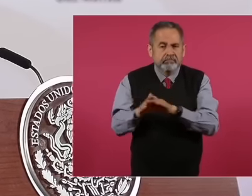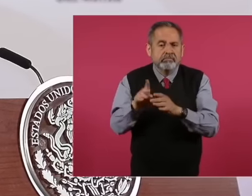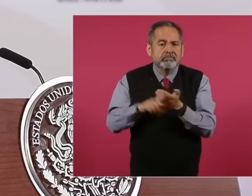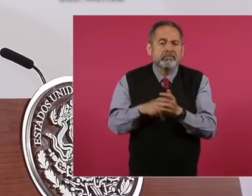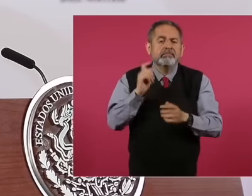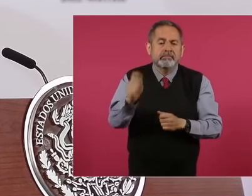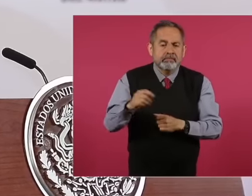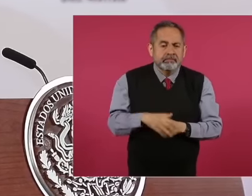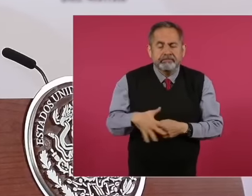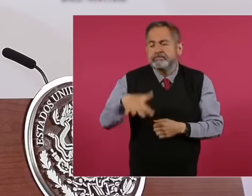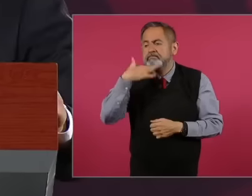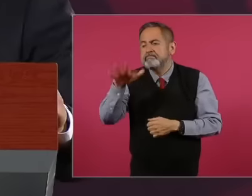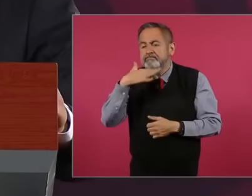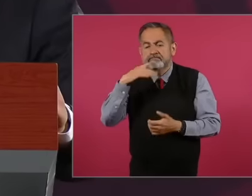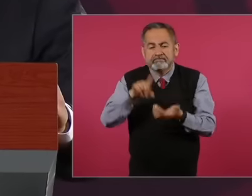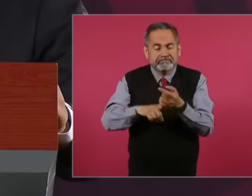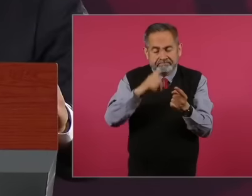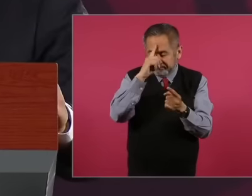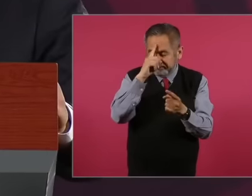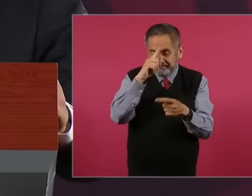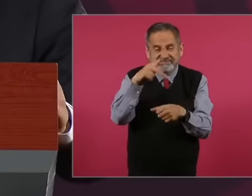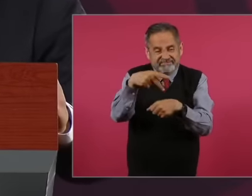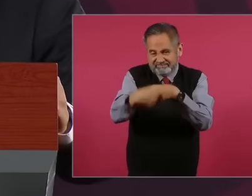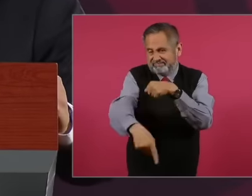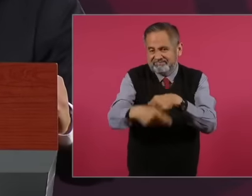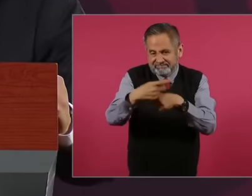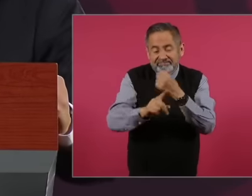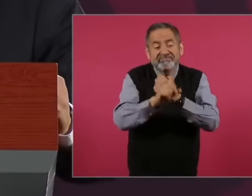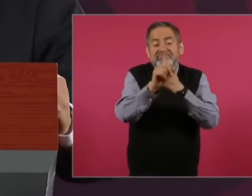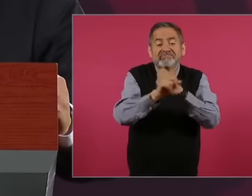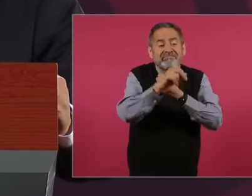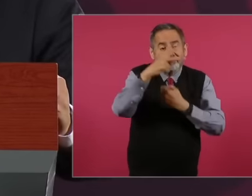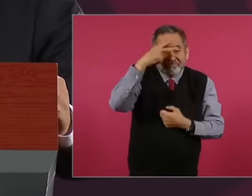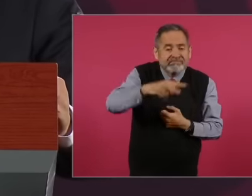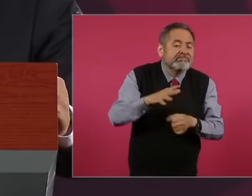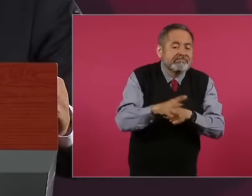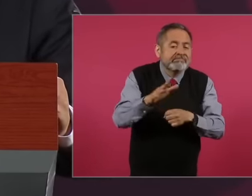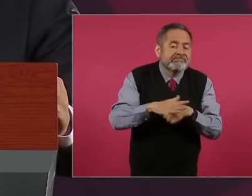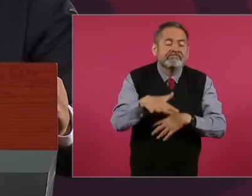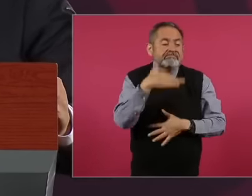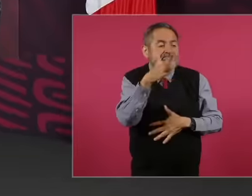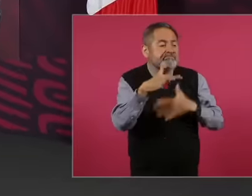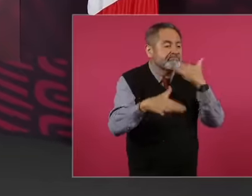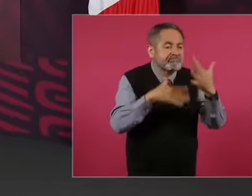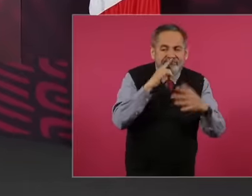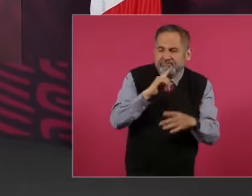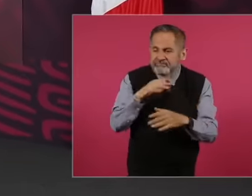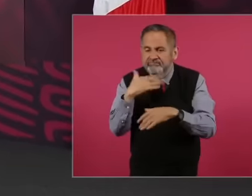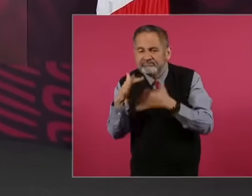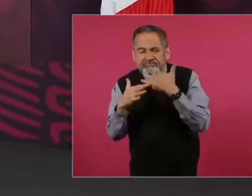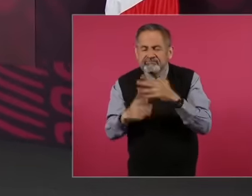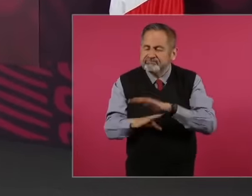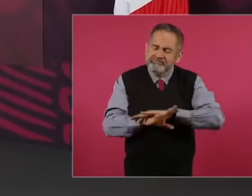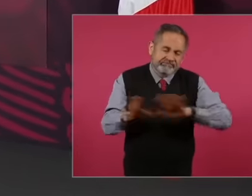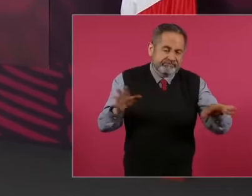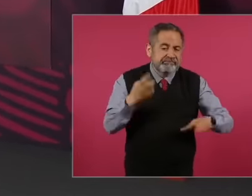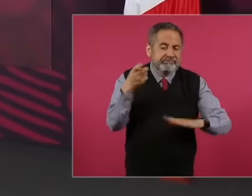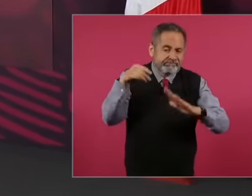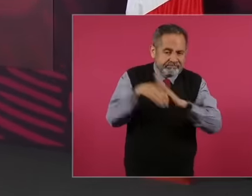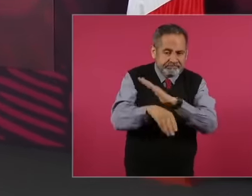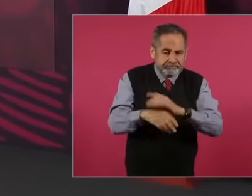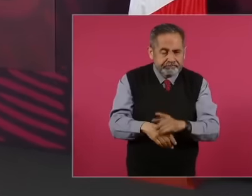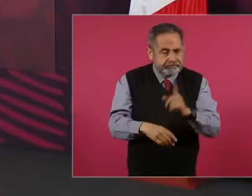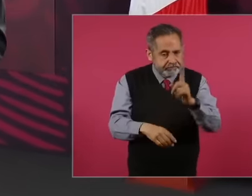corruption is the main problem of the country and that is why we have fought